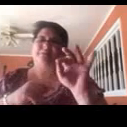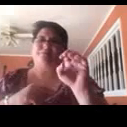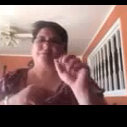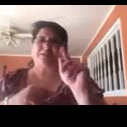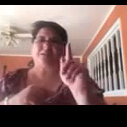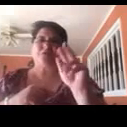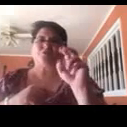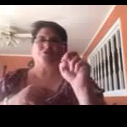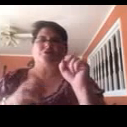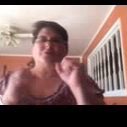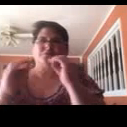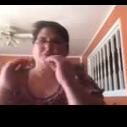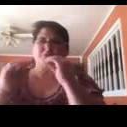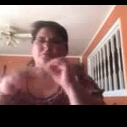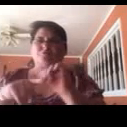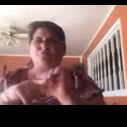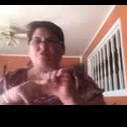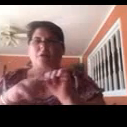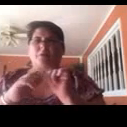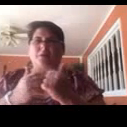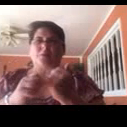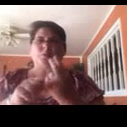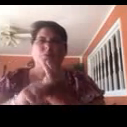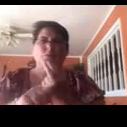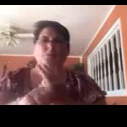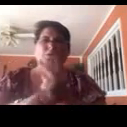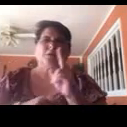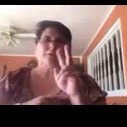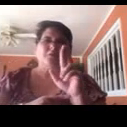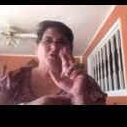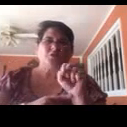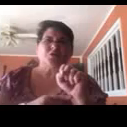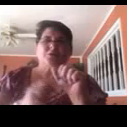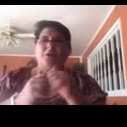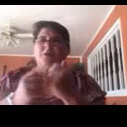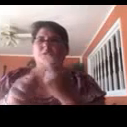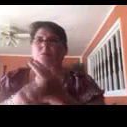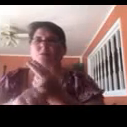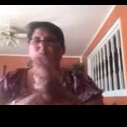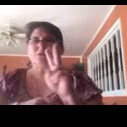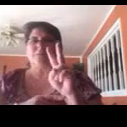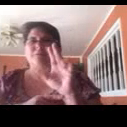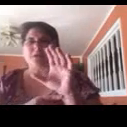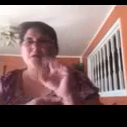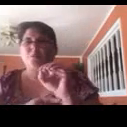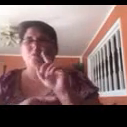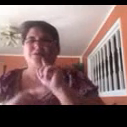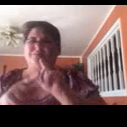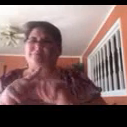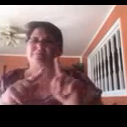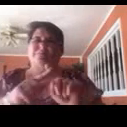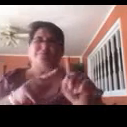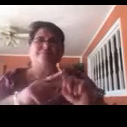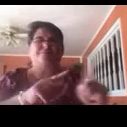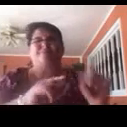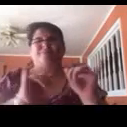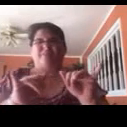There are a variety of features that we can teach you to use such as how to use VRS and VCO.